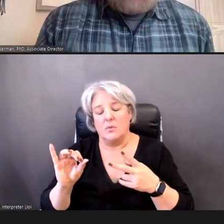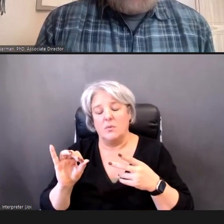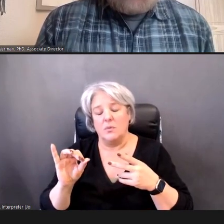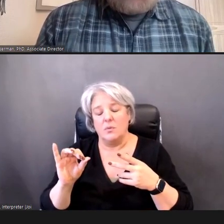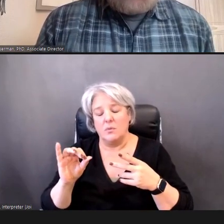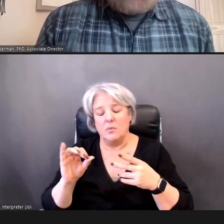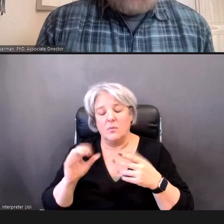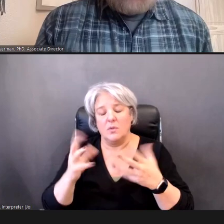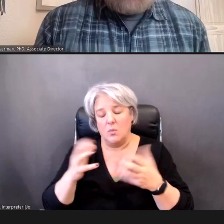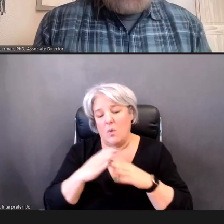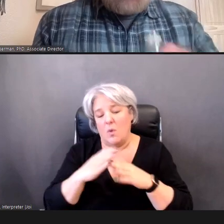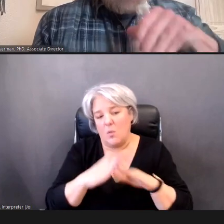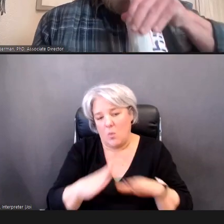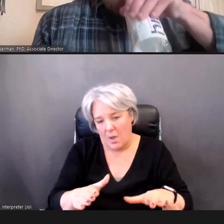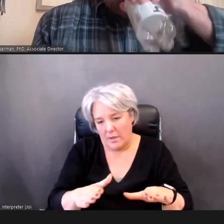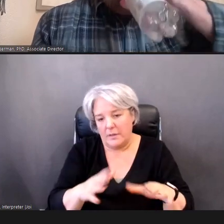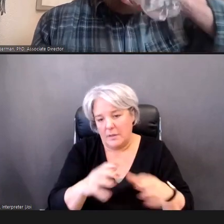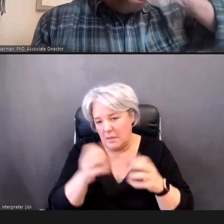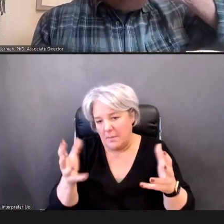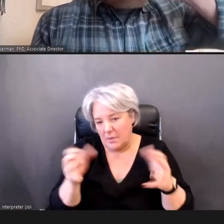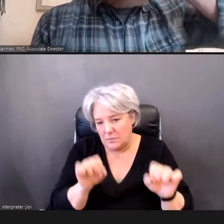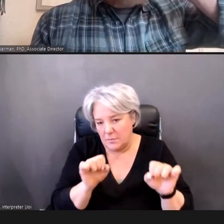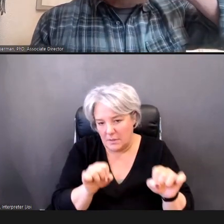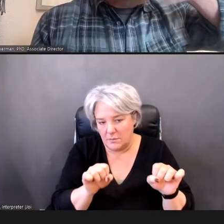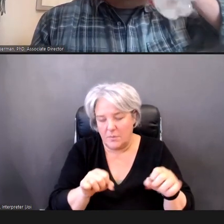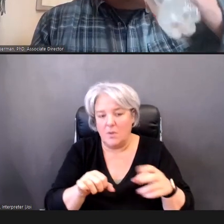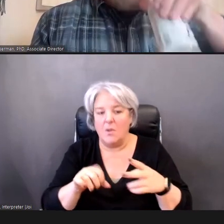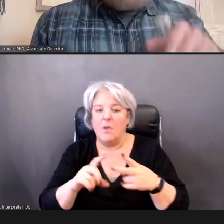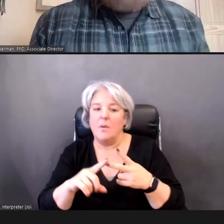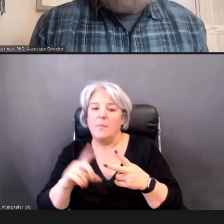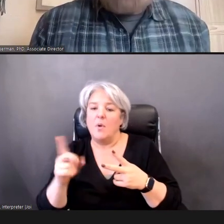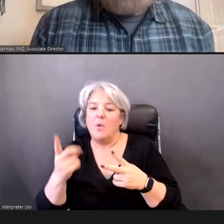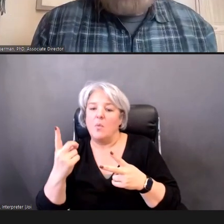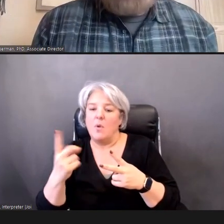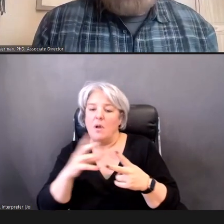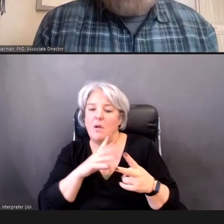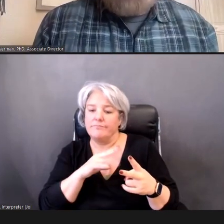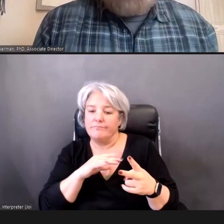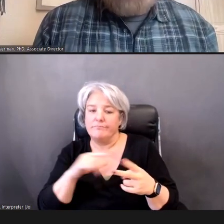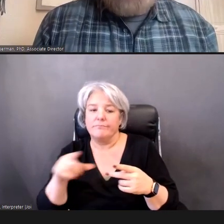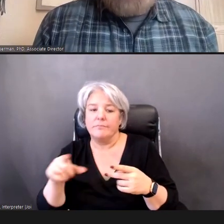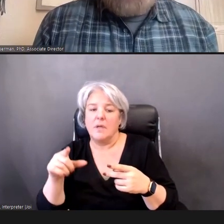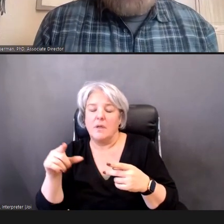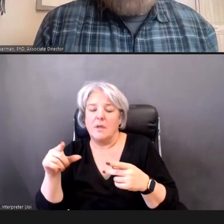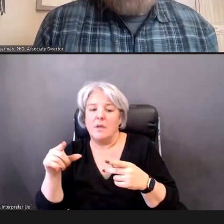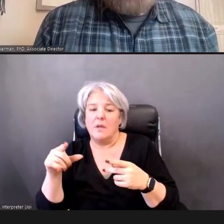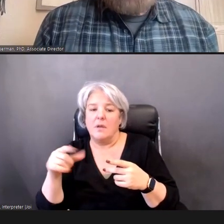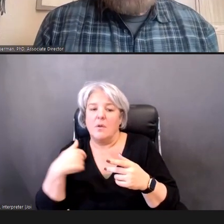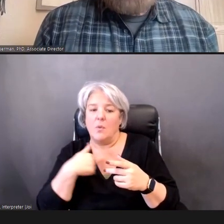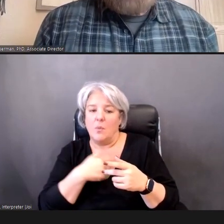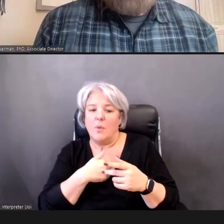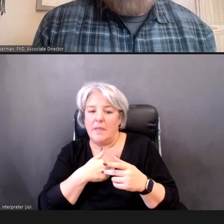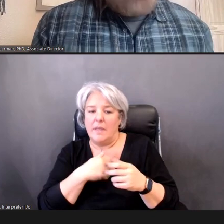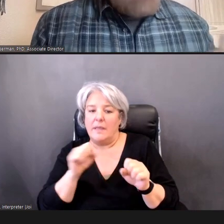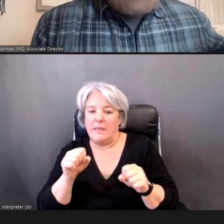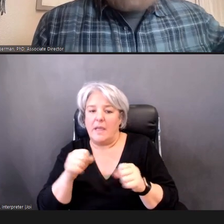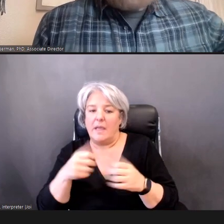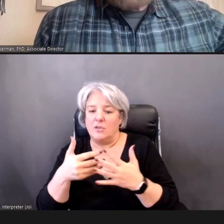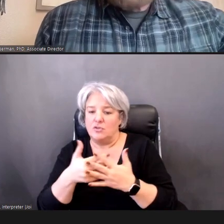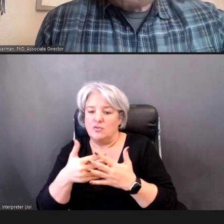as possible for OAEs, but one of the beauties of it, is, is that we are able to screen in natural environments, with the relatively,